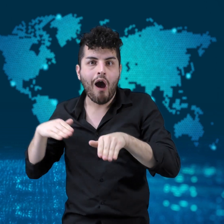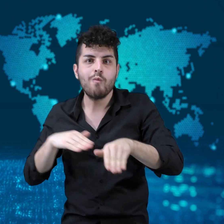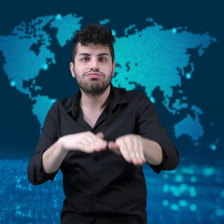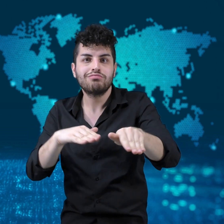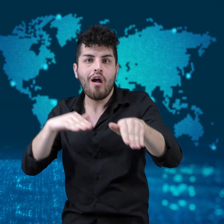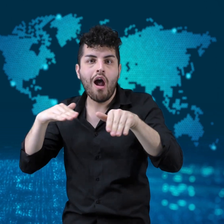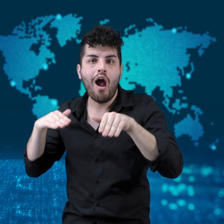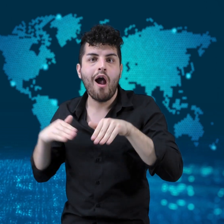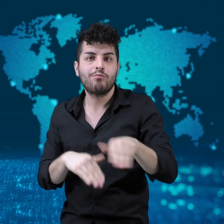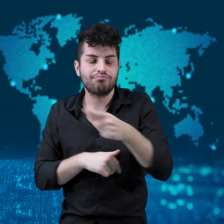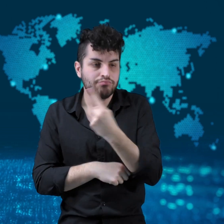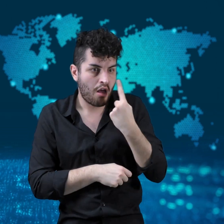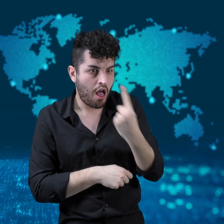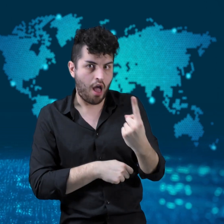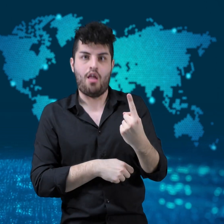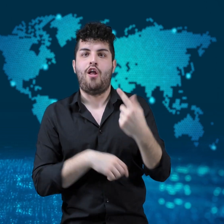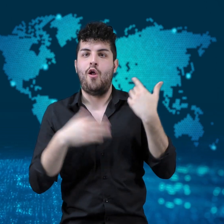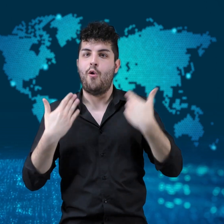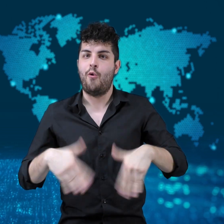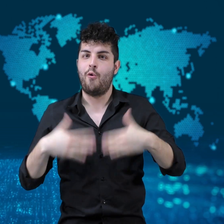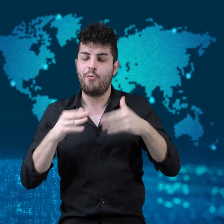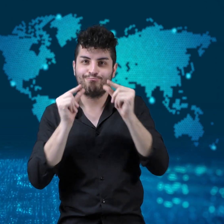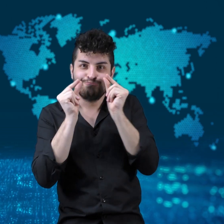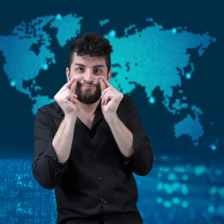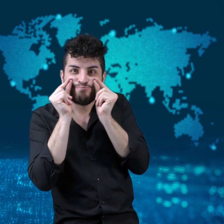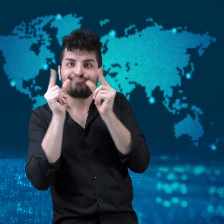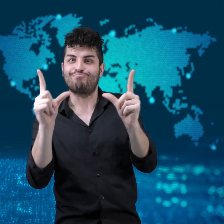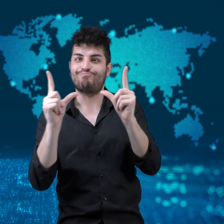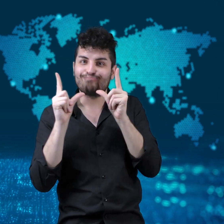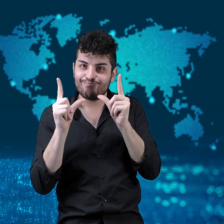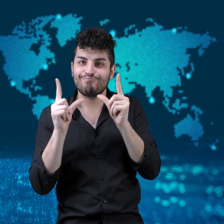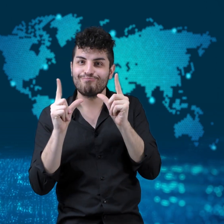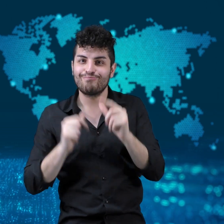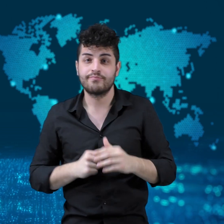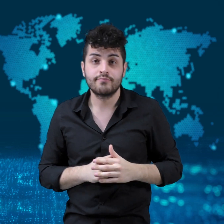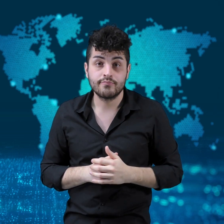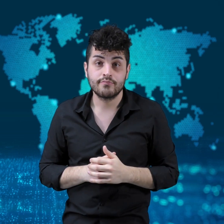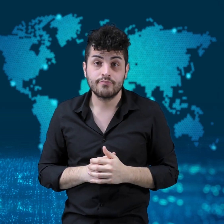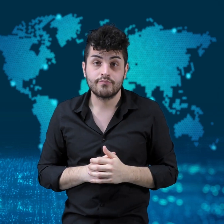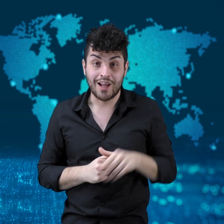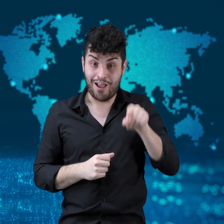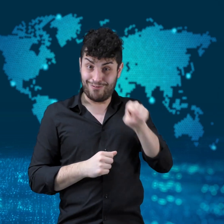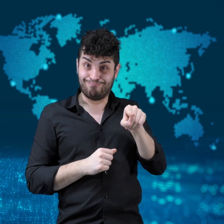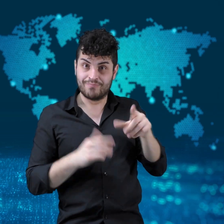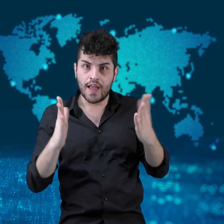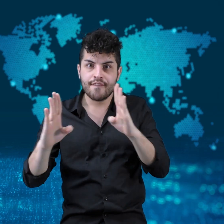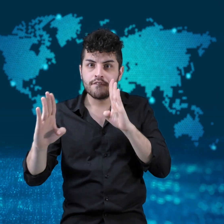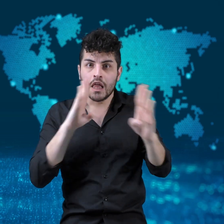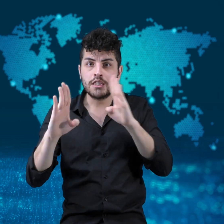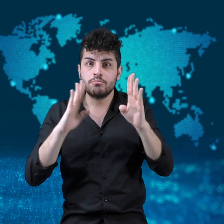She had seen “pay it forward” chains of about 20 cars,